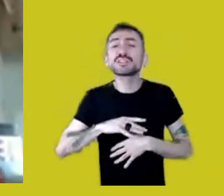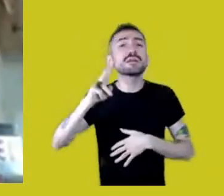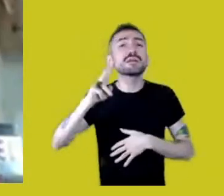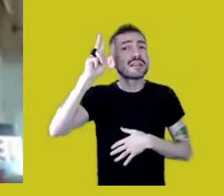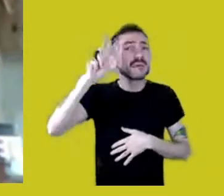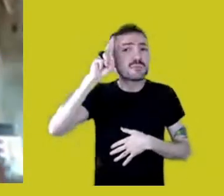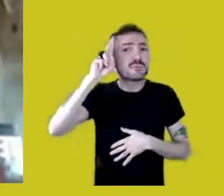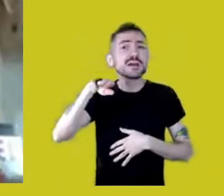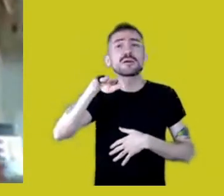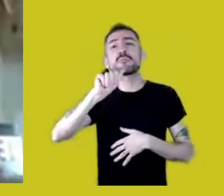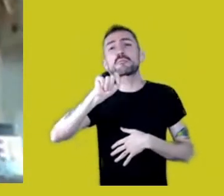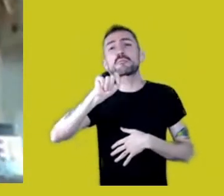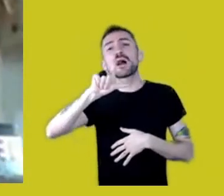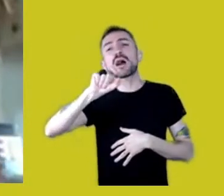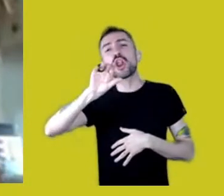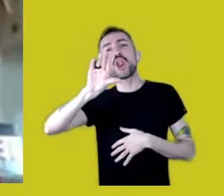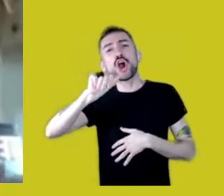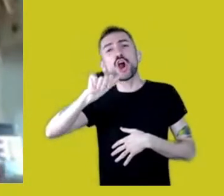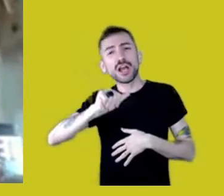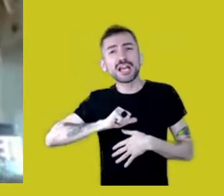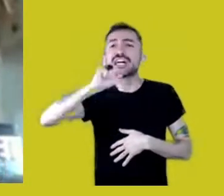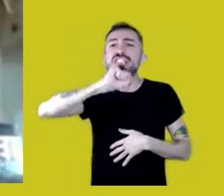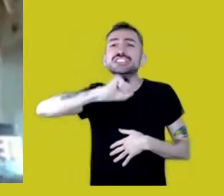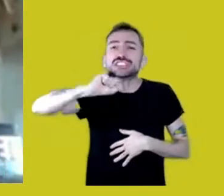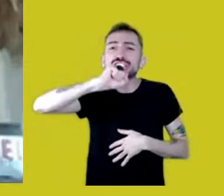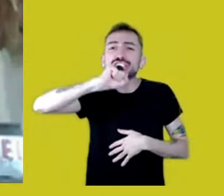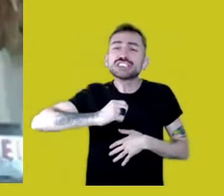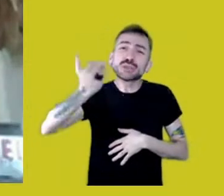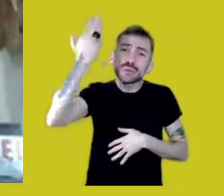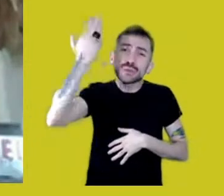to the times of their ancestors.